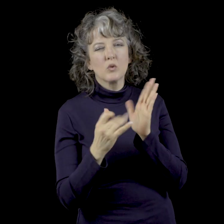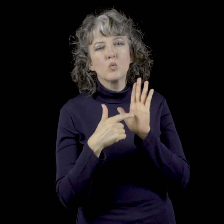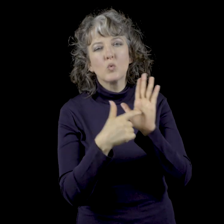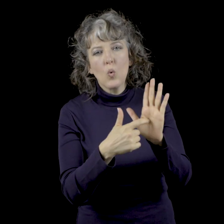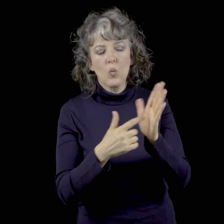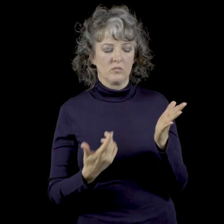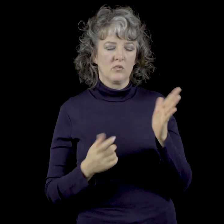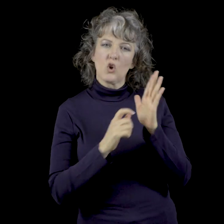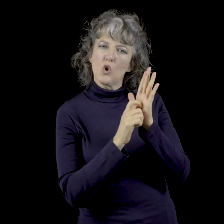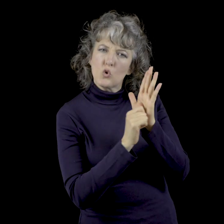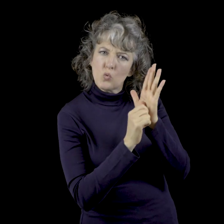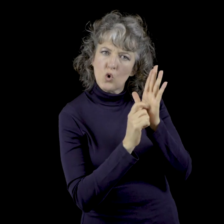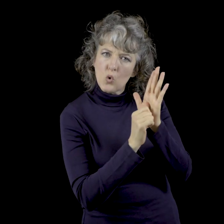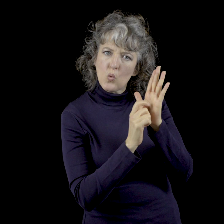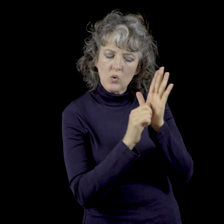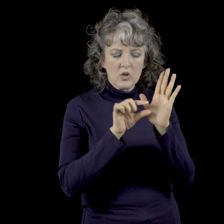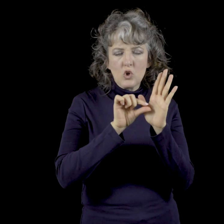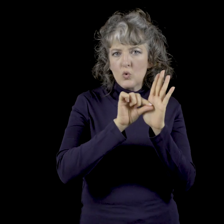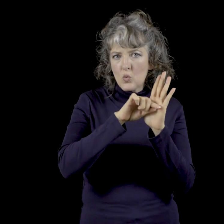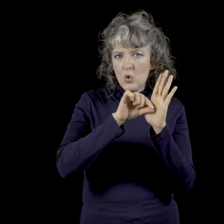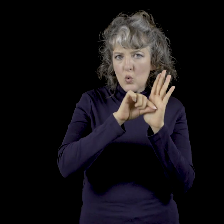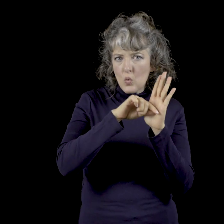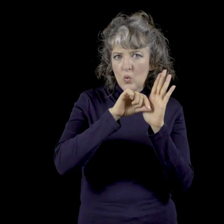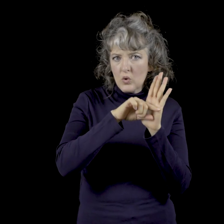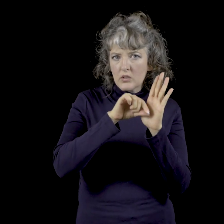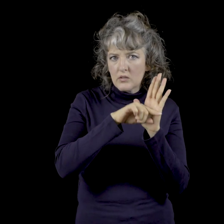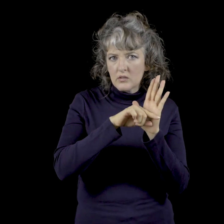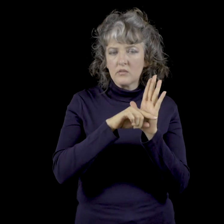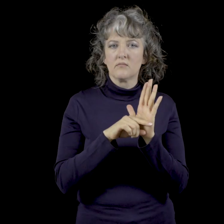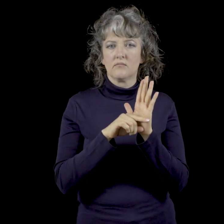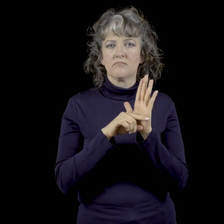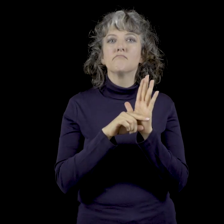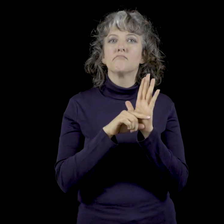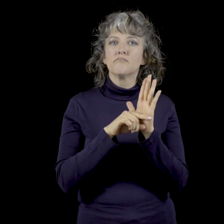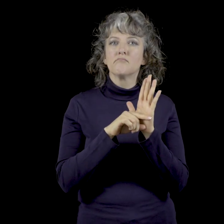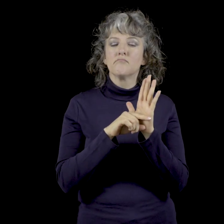Show you are twisting the threads into a surface.